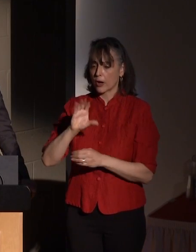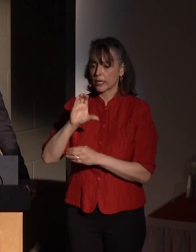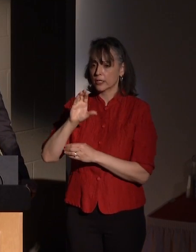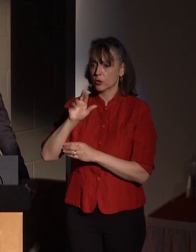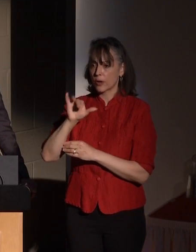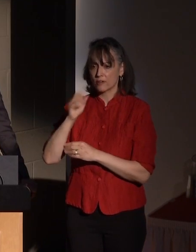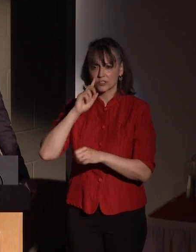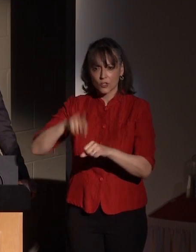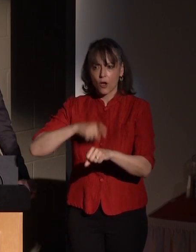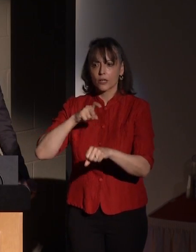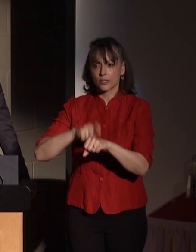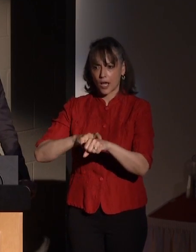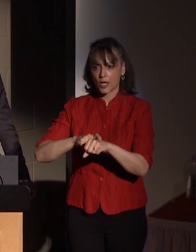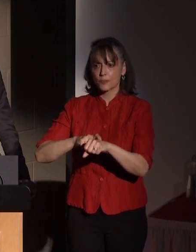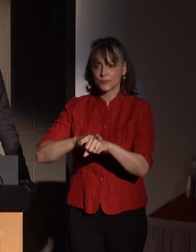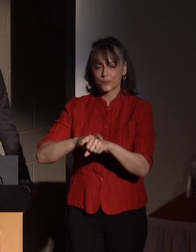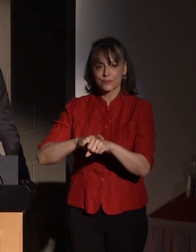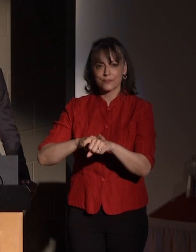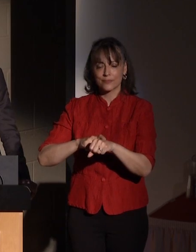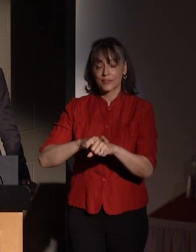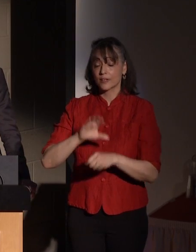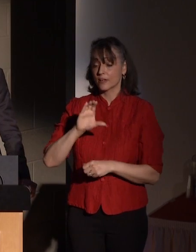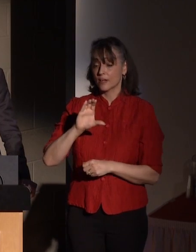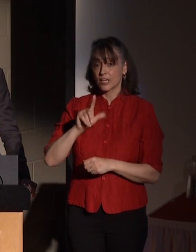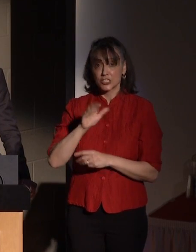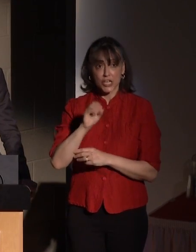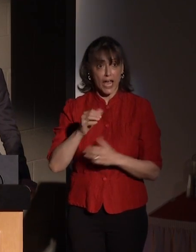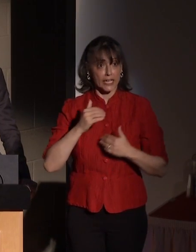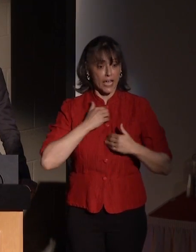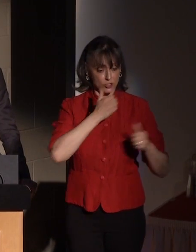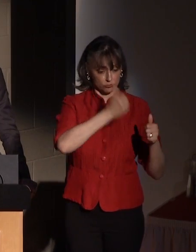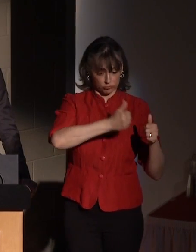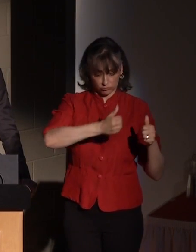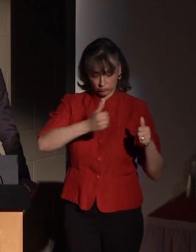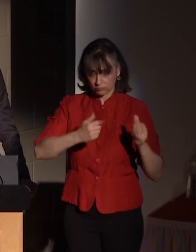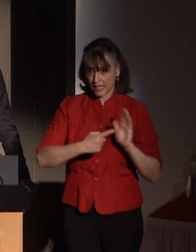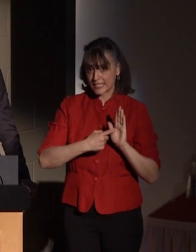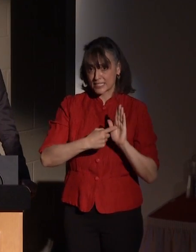She has a collaborative exhibit in the student innovation hall